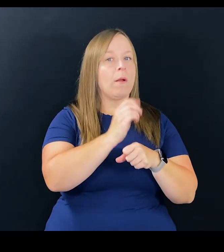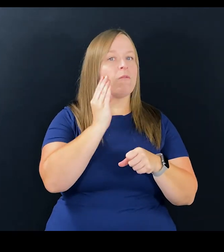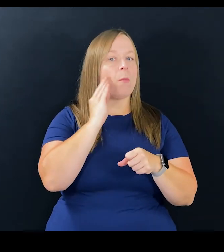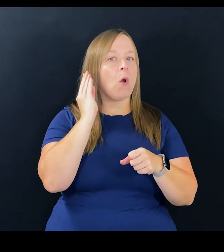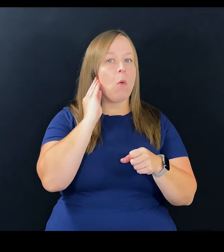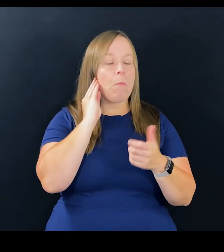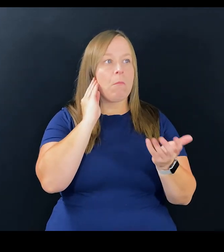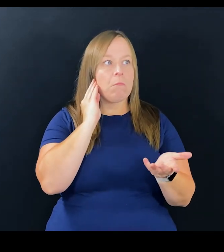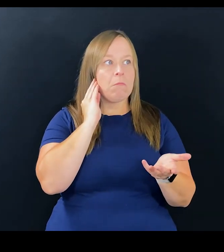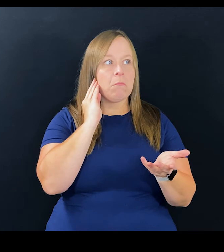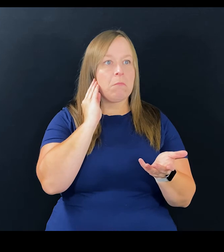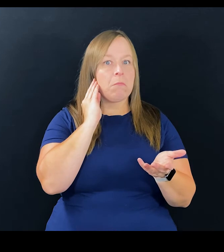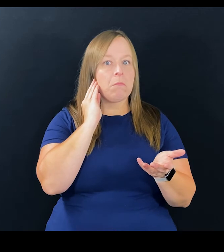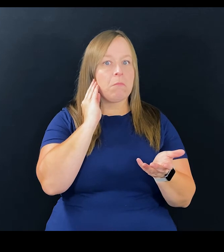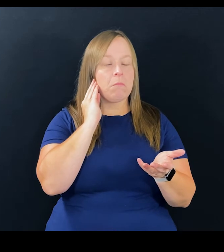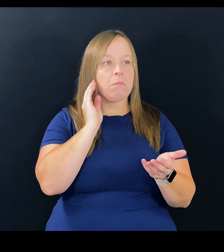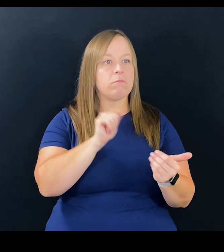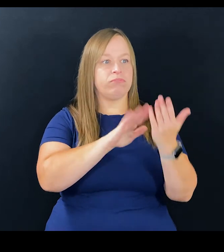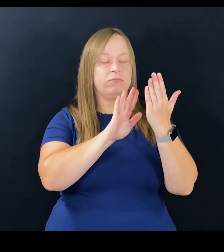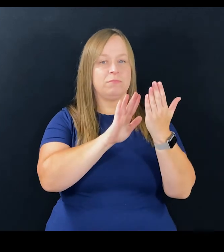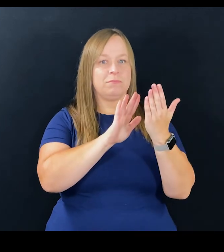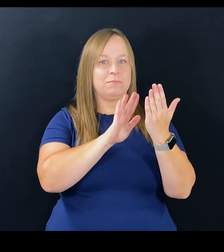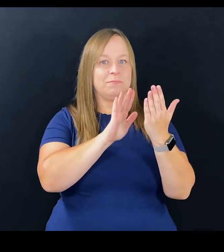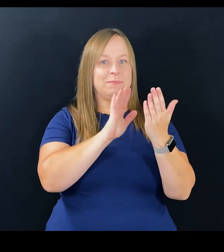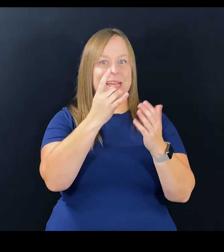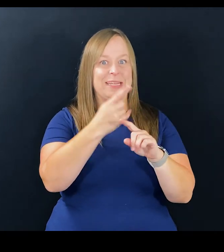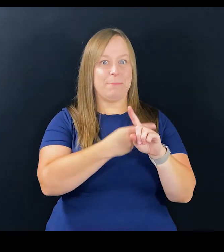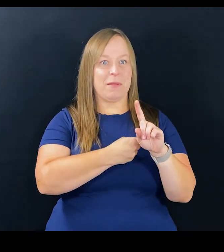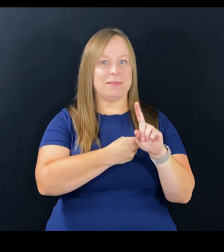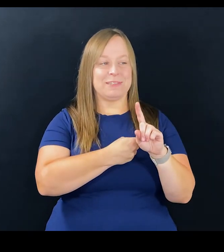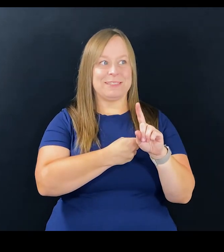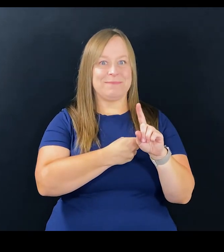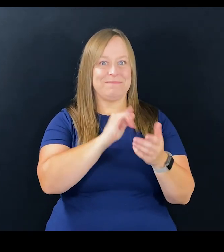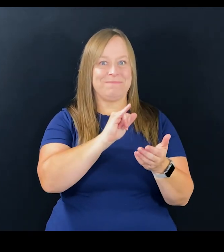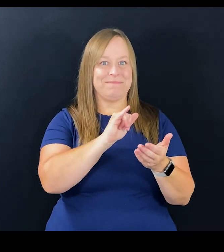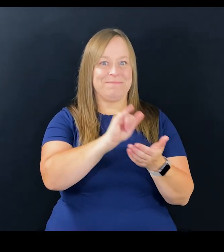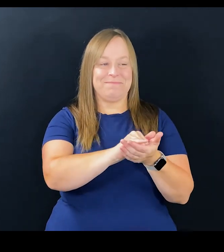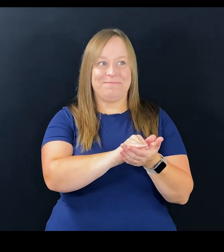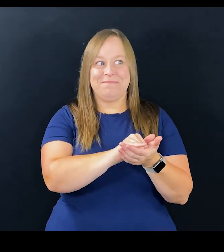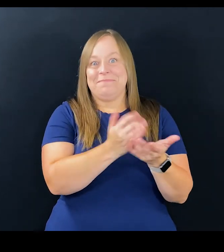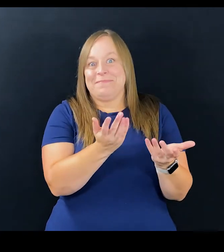for you to work from home flies in the face of what's happened over the last 18 months.